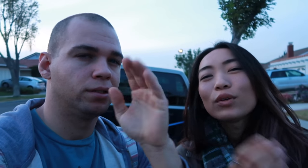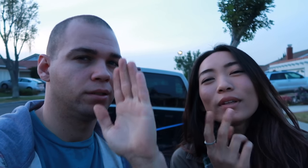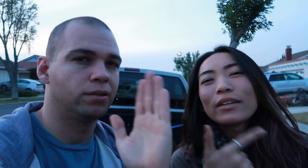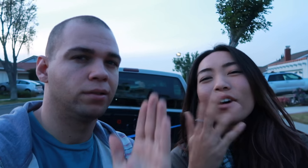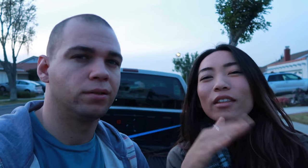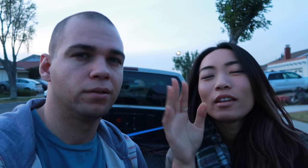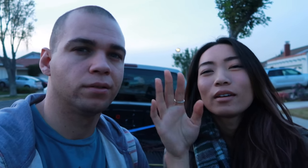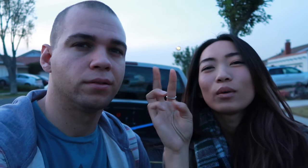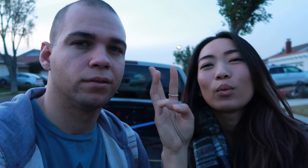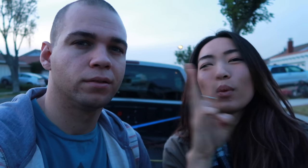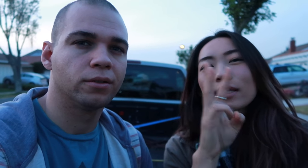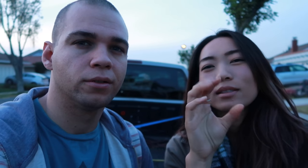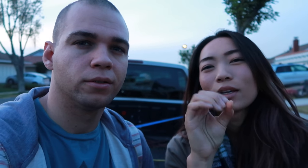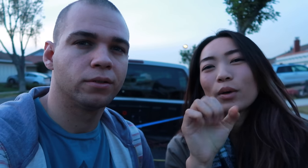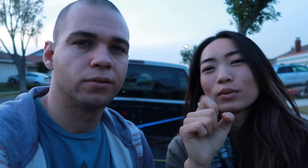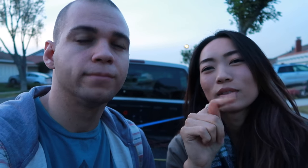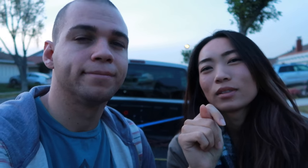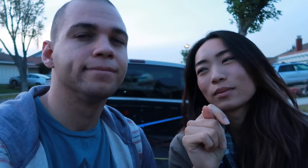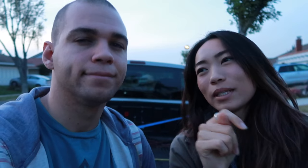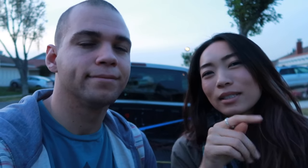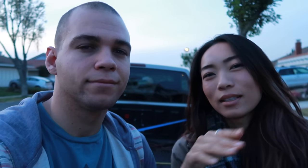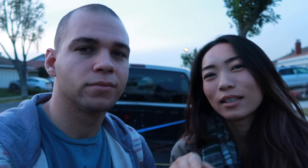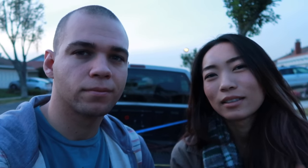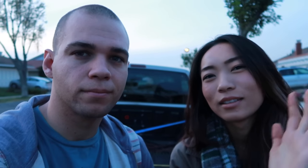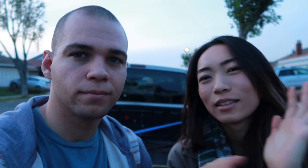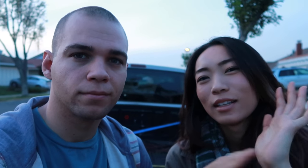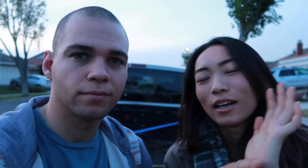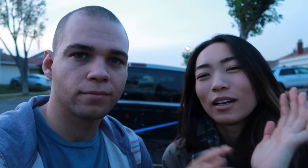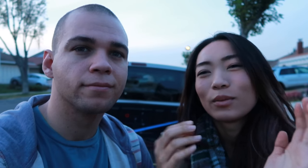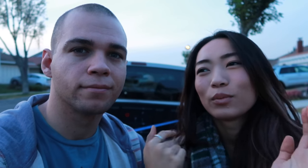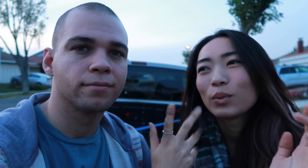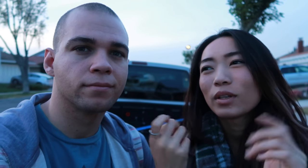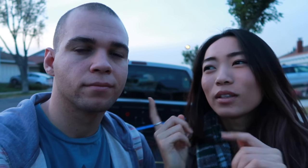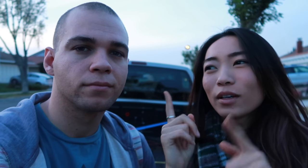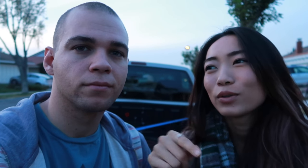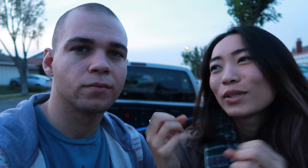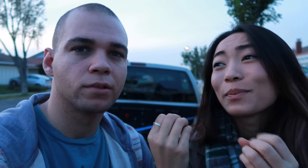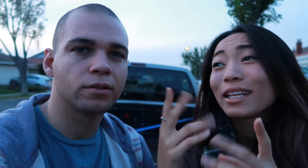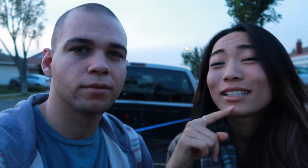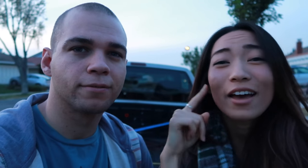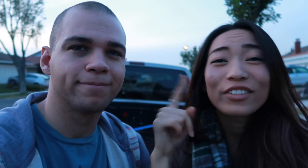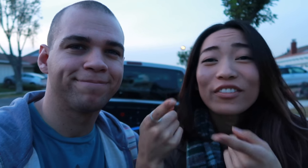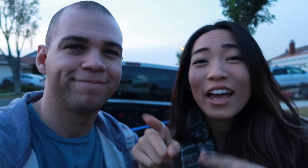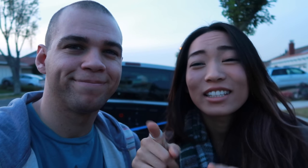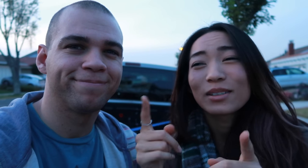if you live on the west coast basically we want to go to as many Deaf events and